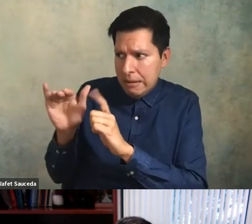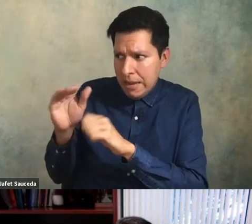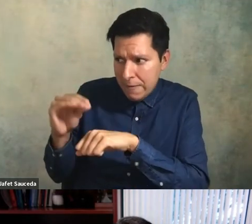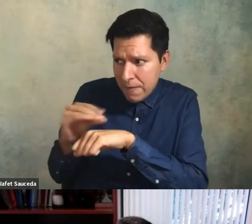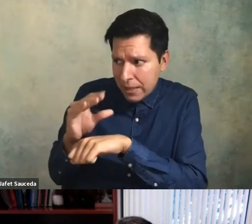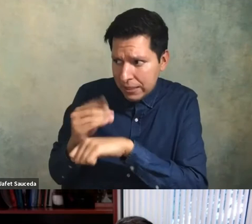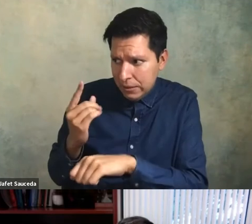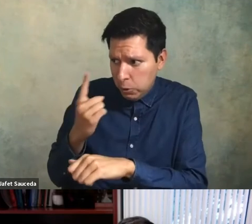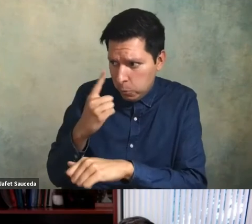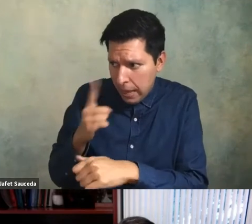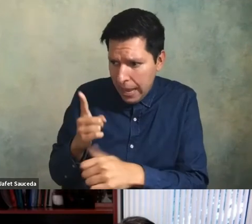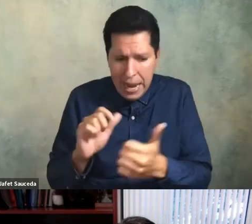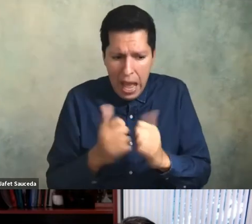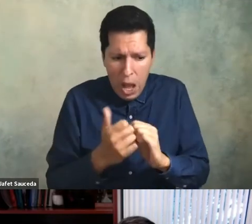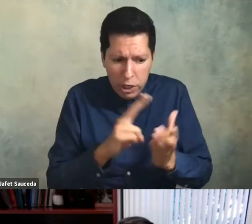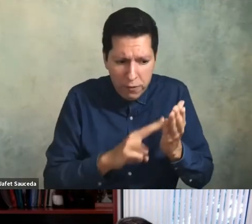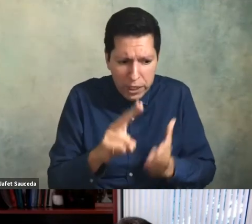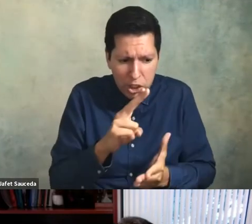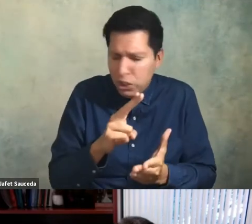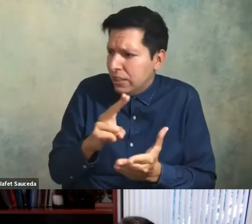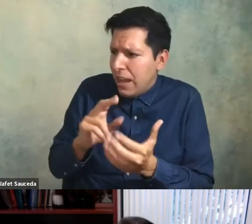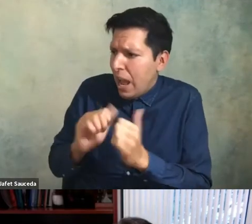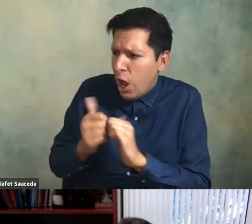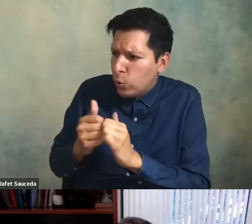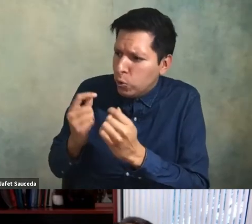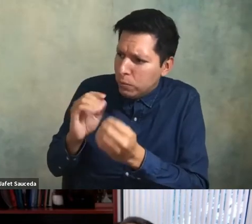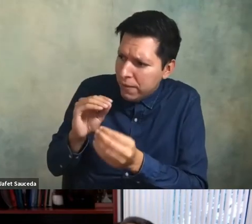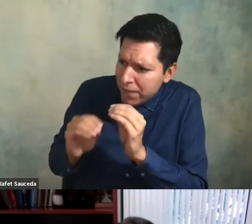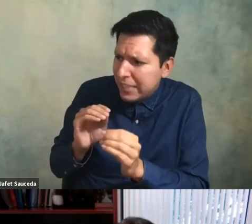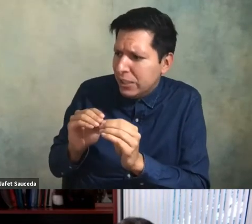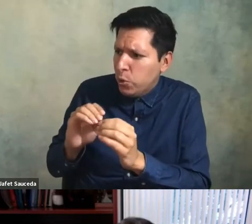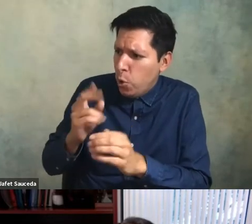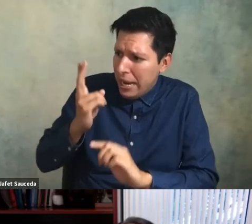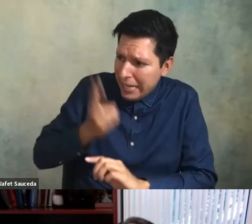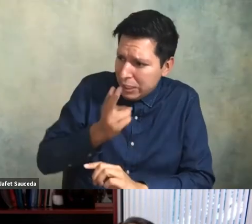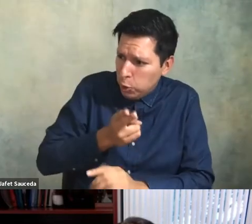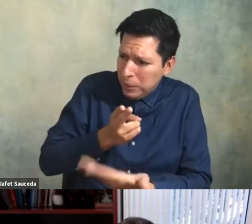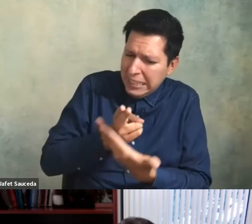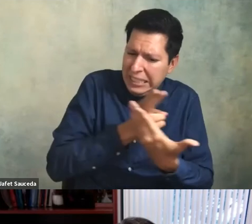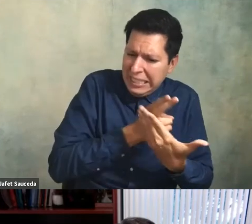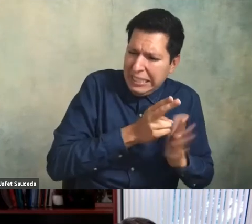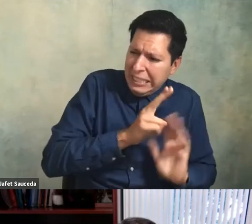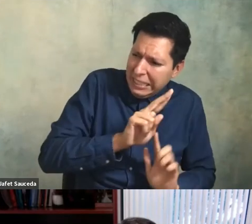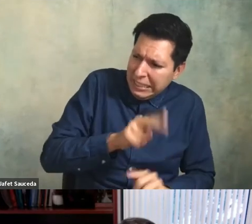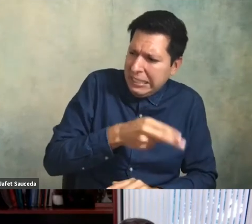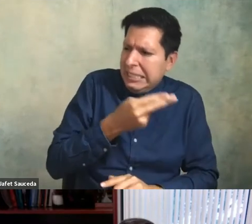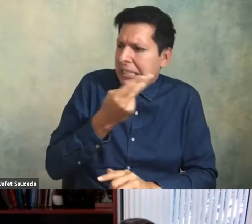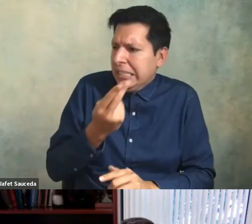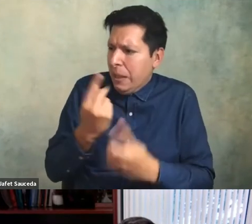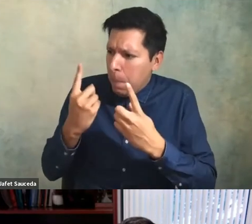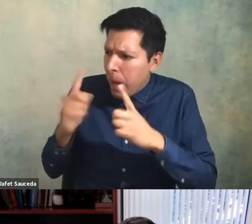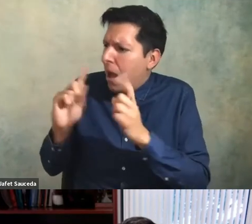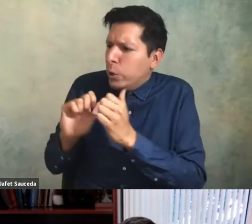this institution do to right the wrongs of his past i swear to you if you ask they'll tell you